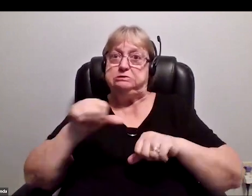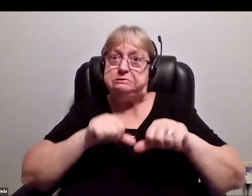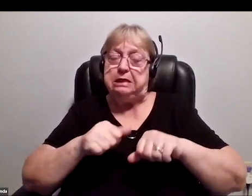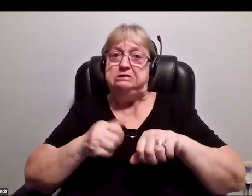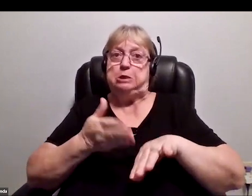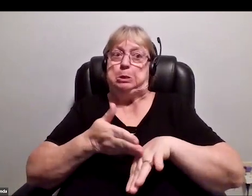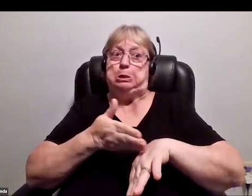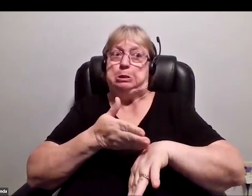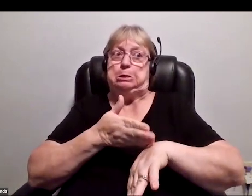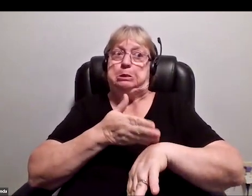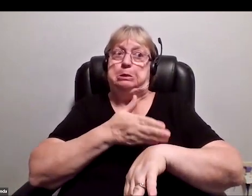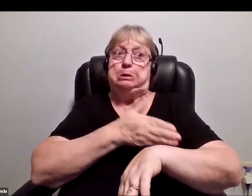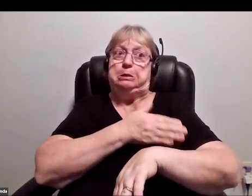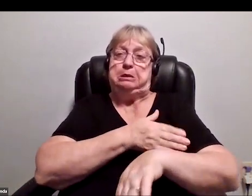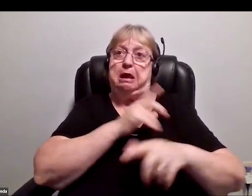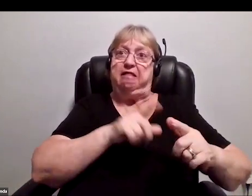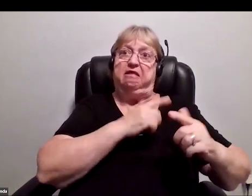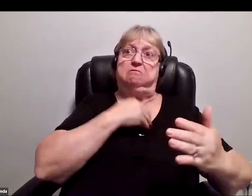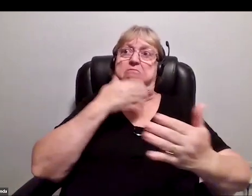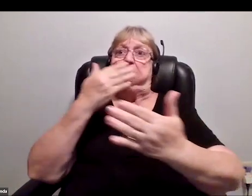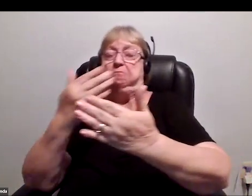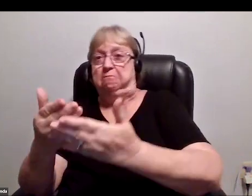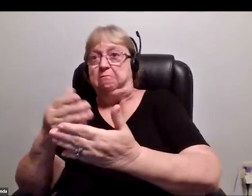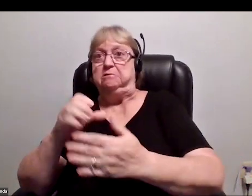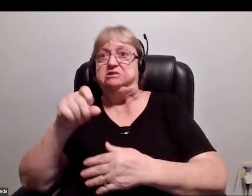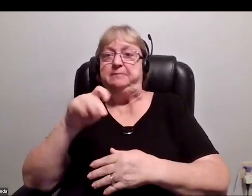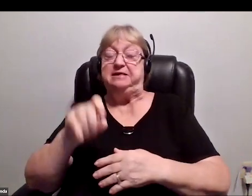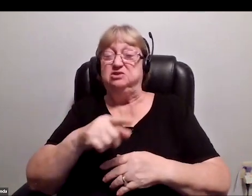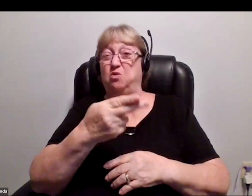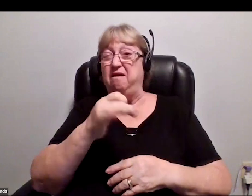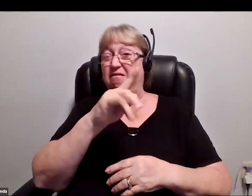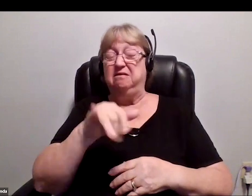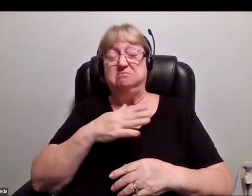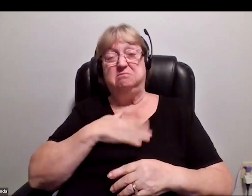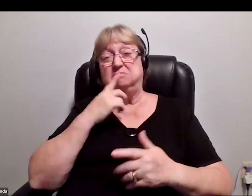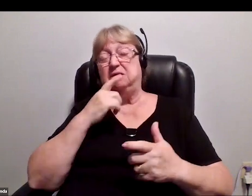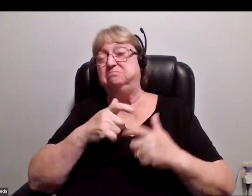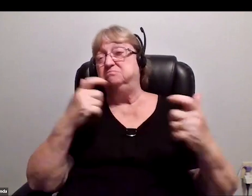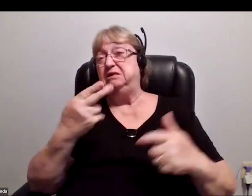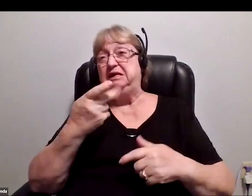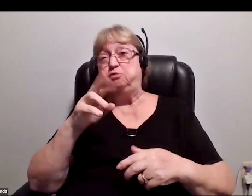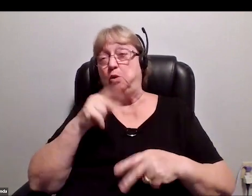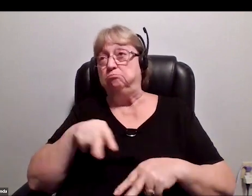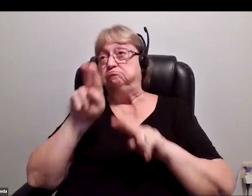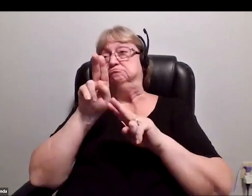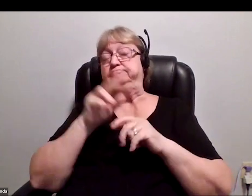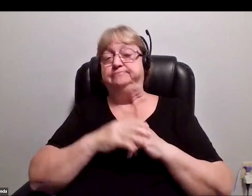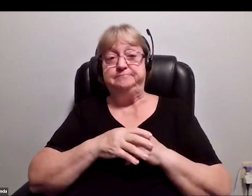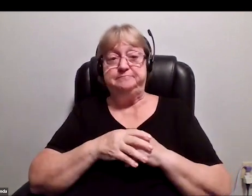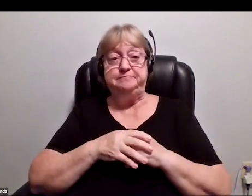to ultimately go into space. Hayley is one of my big, big heroes. In my own way,